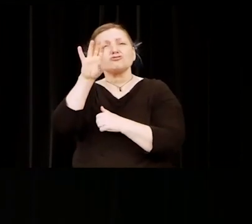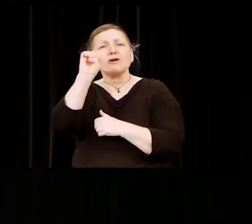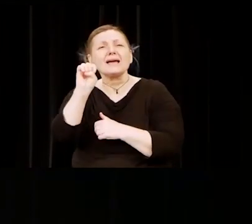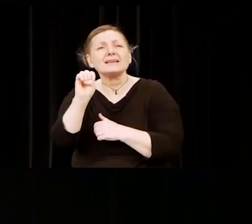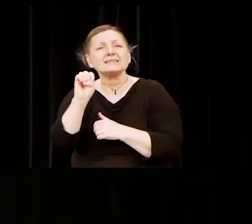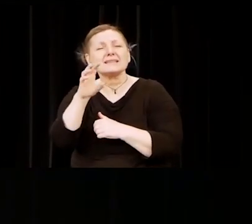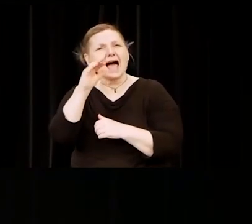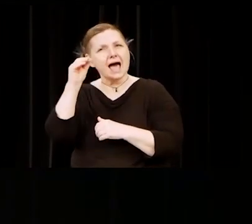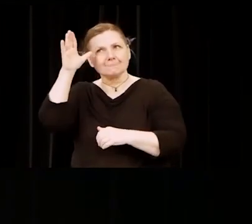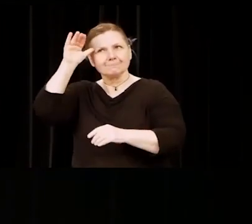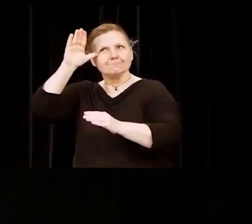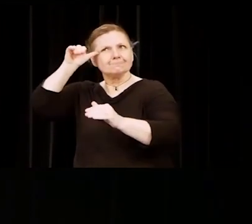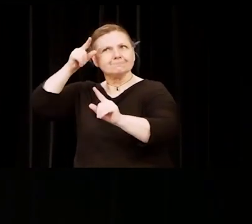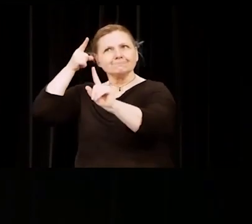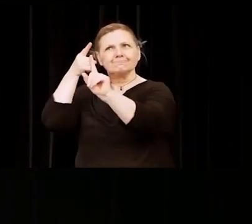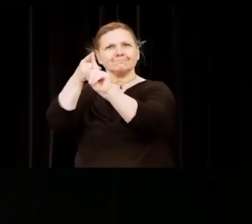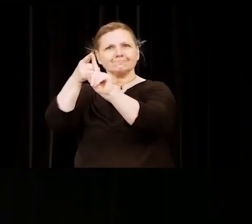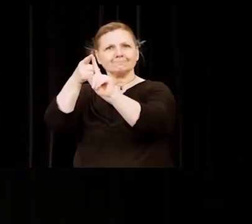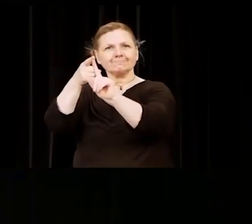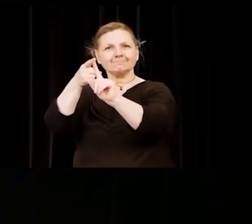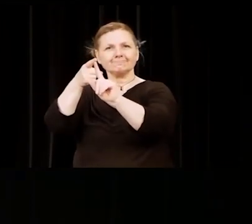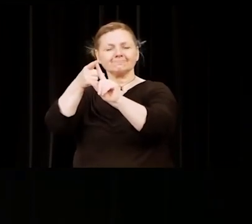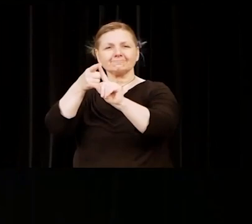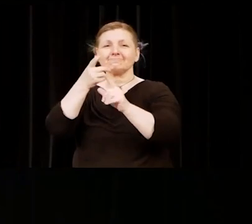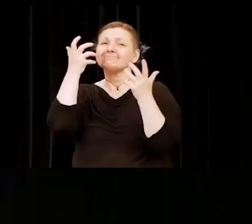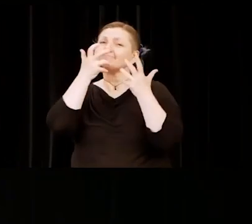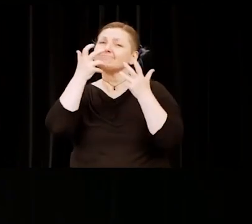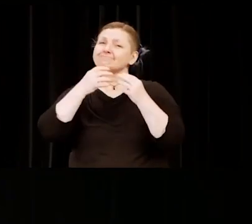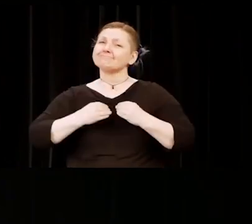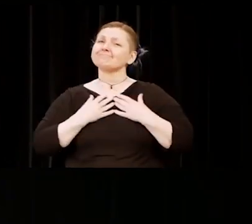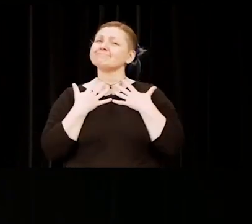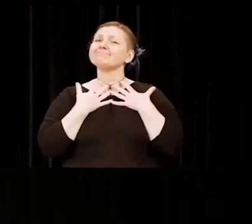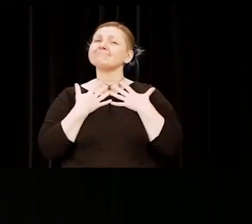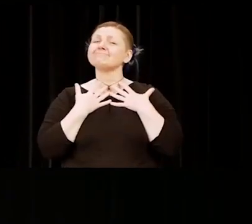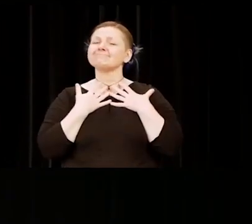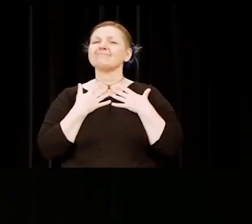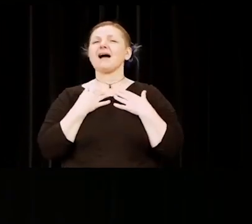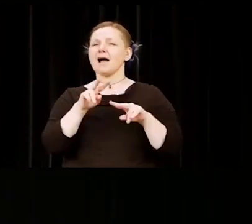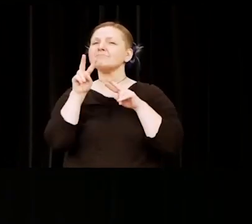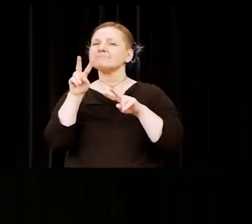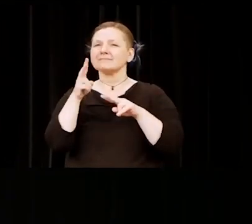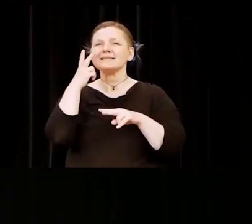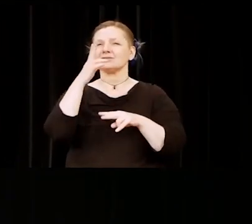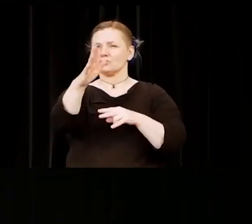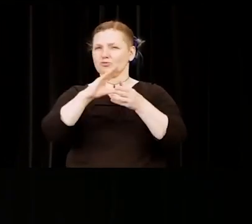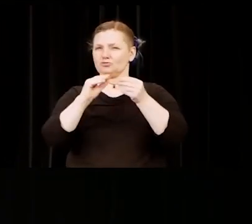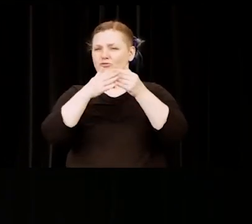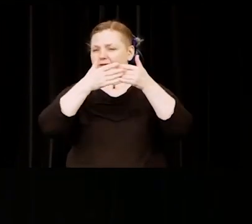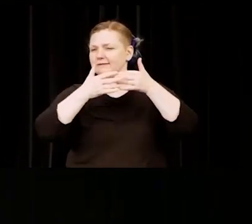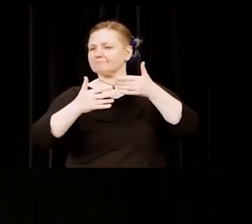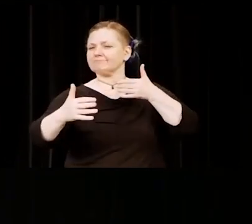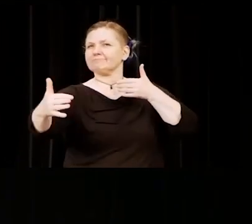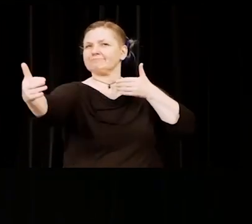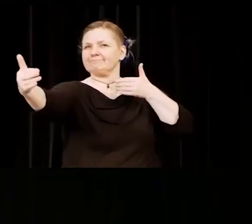These are uncertain times in many ways, but I feel so much more confident about our future, simply by knowing